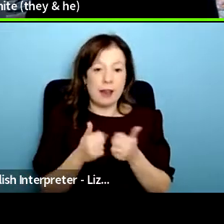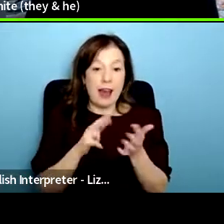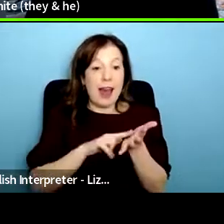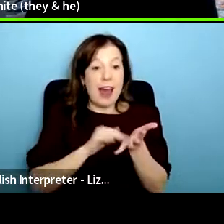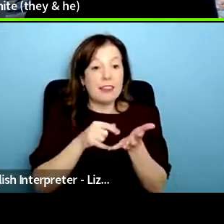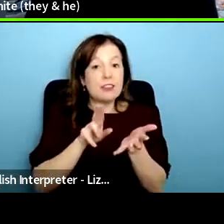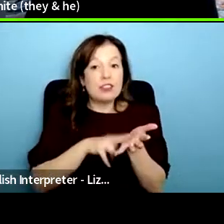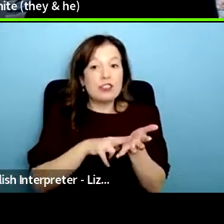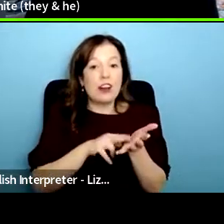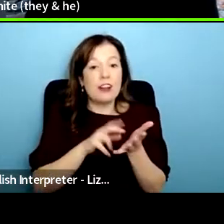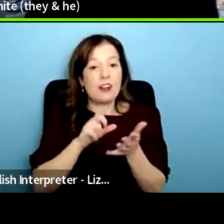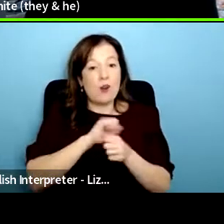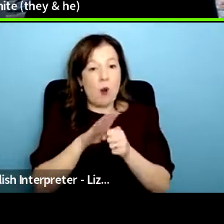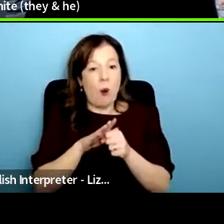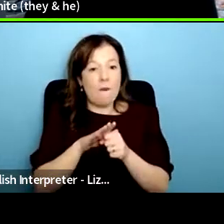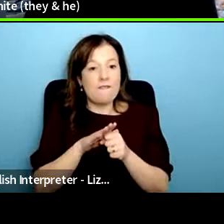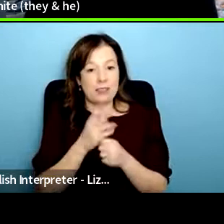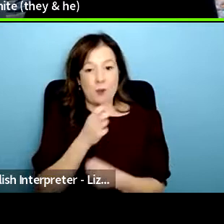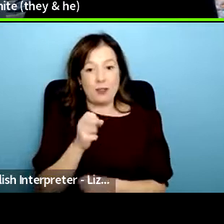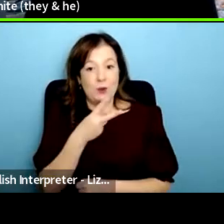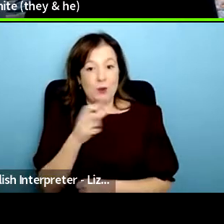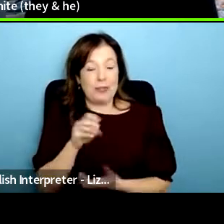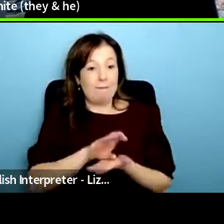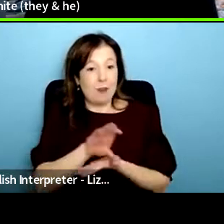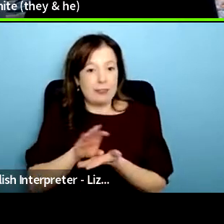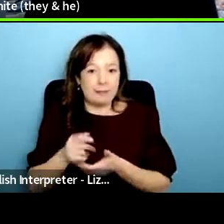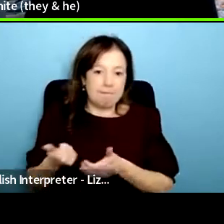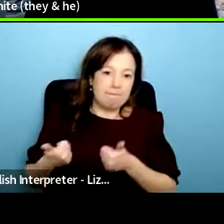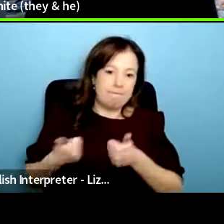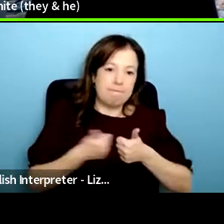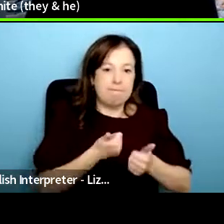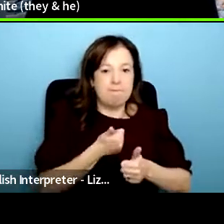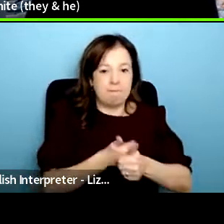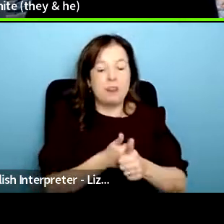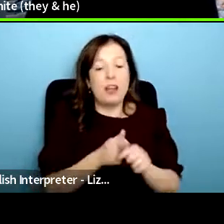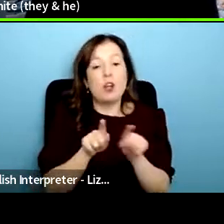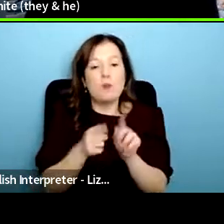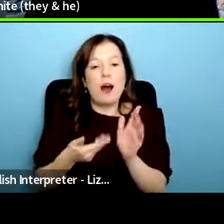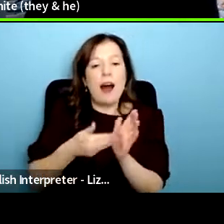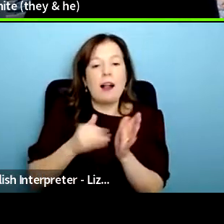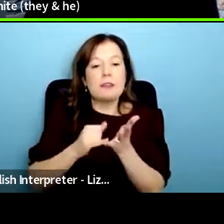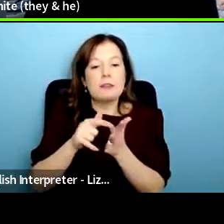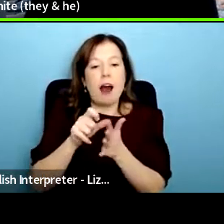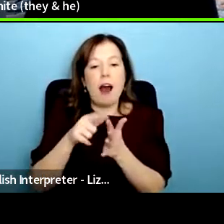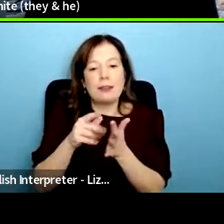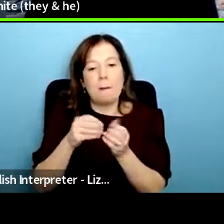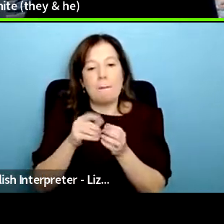grant fund in 2020 and the side-by-side fund earlier this year and we have Leah Chikamba,